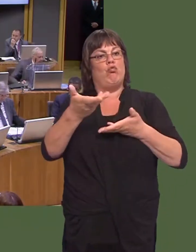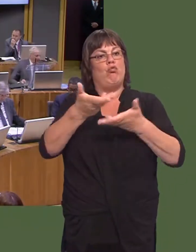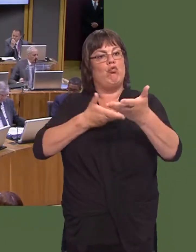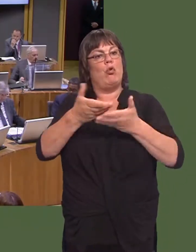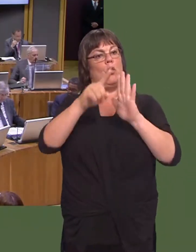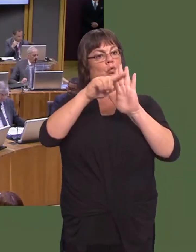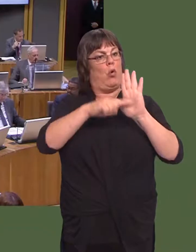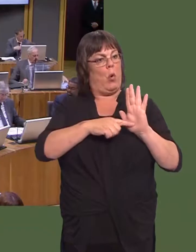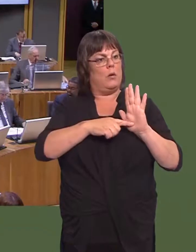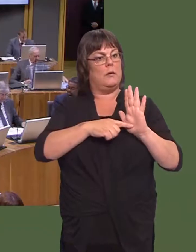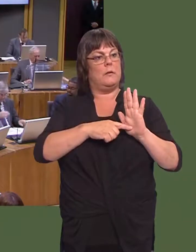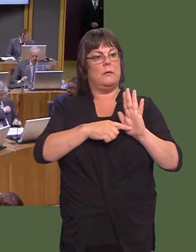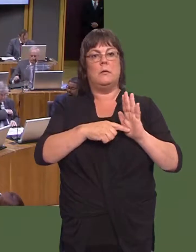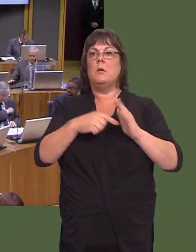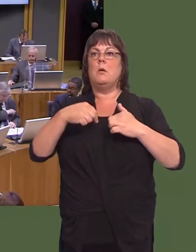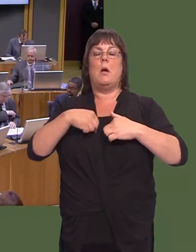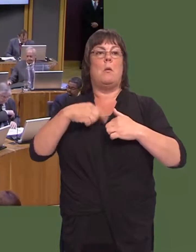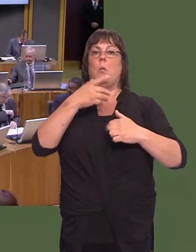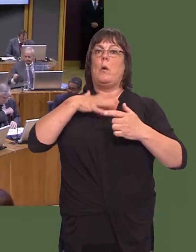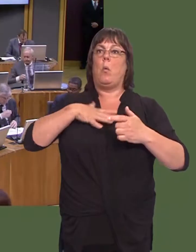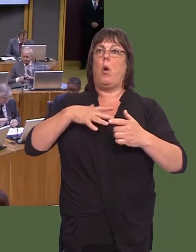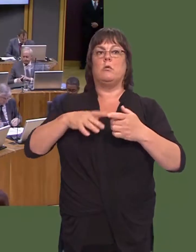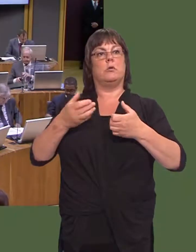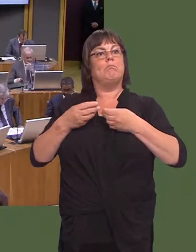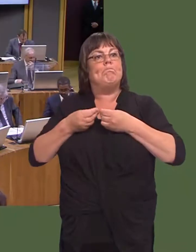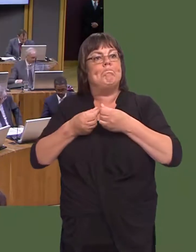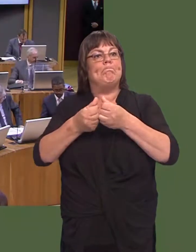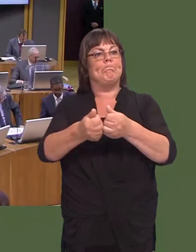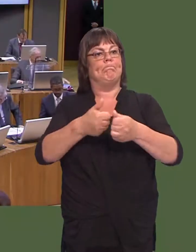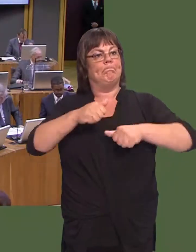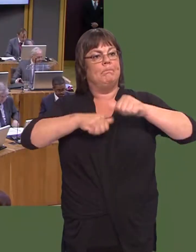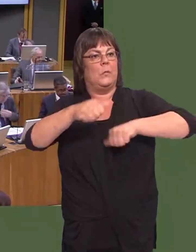Nobody wants that on either side of the debate, and we know, of course, that that would put